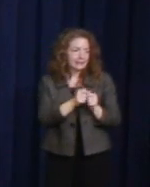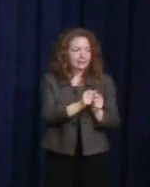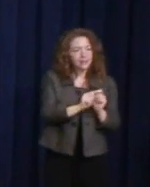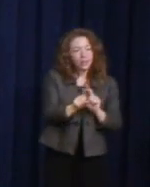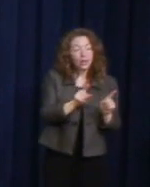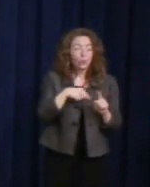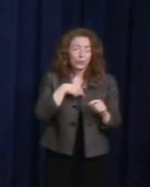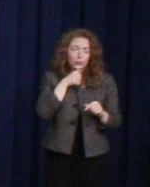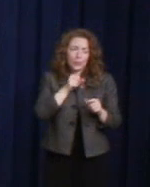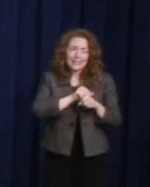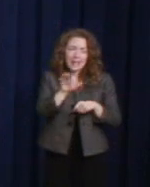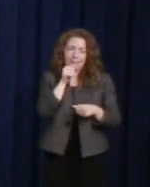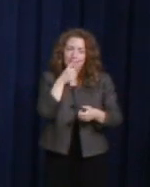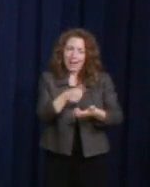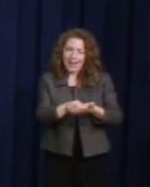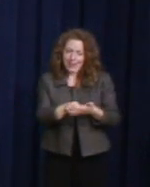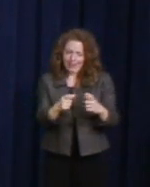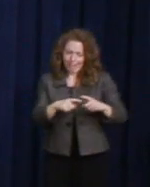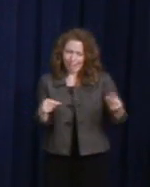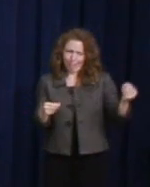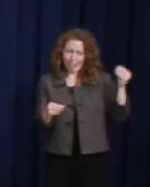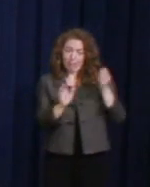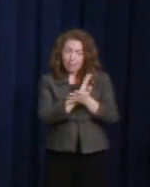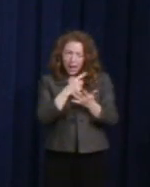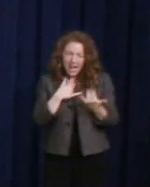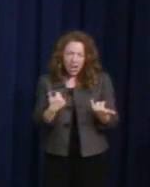but I have this sudden urge to send out a bunch of mail now. Male Speaker: Yes. Send it out.